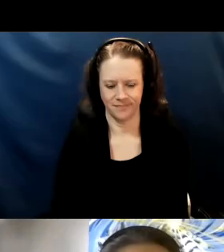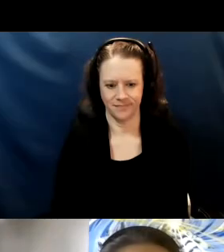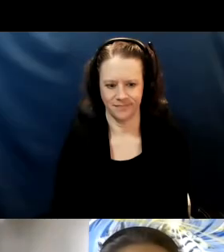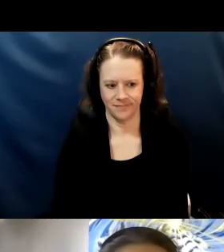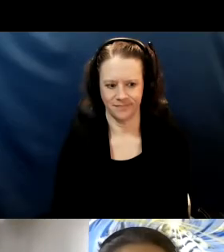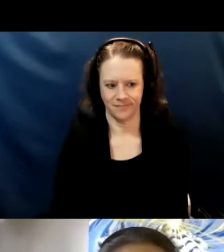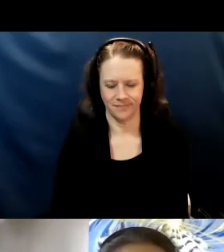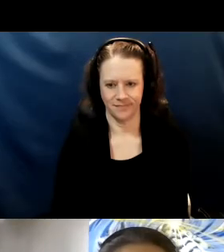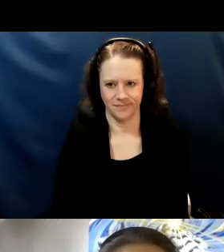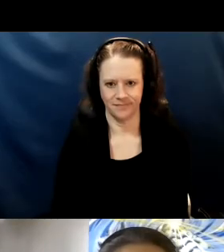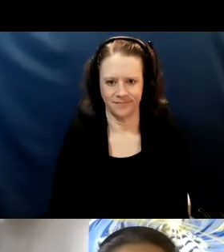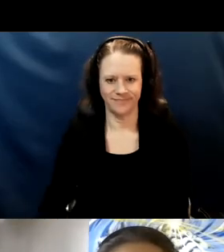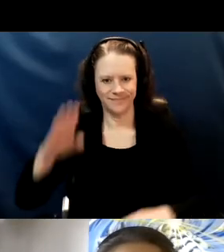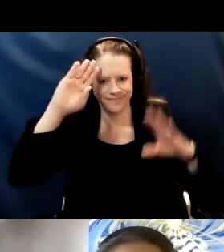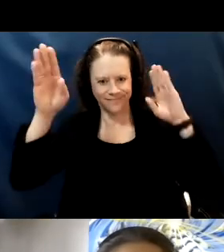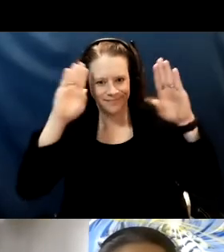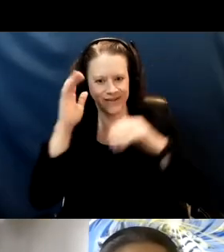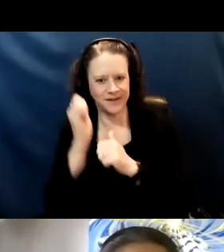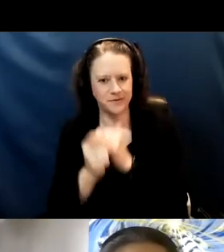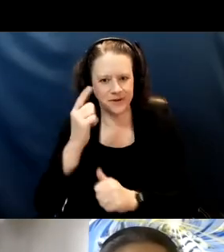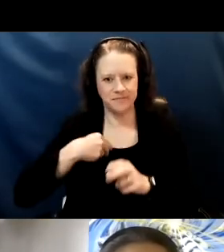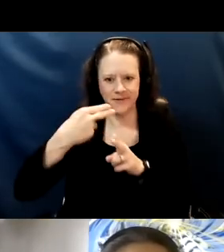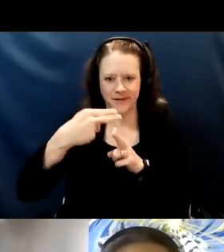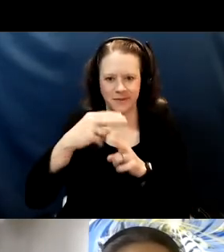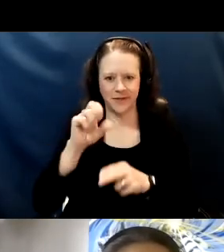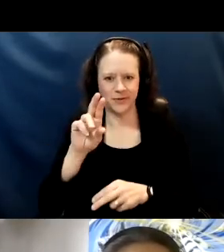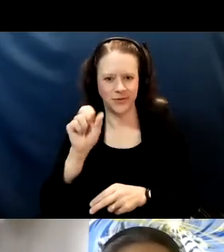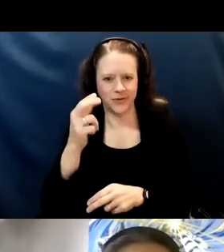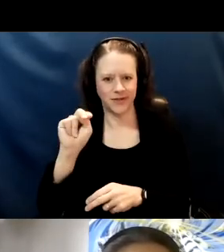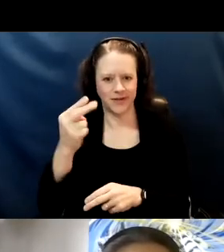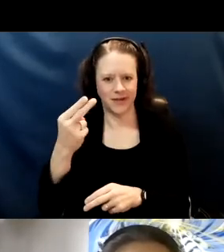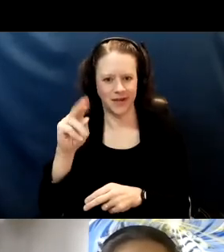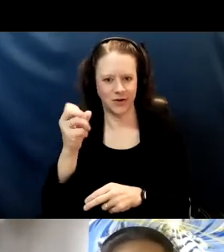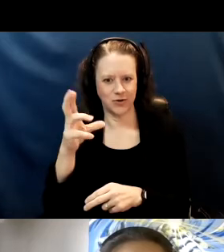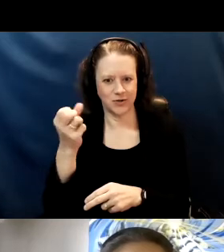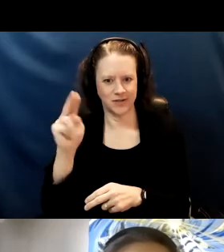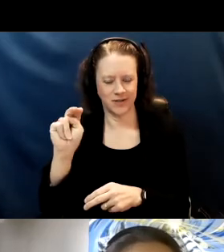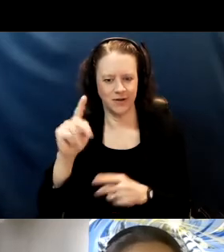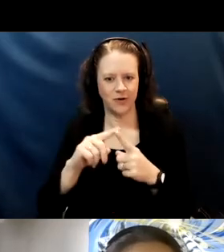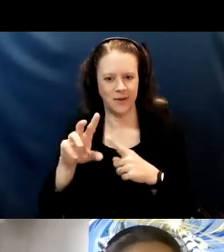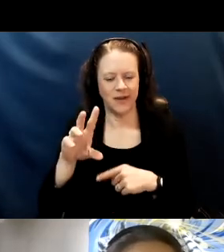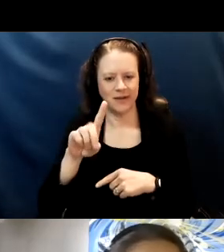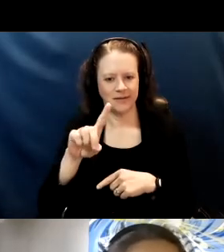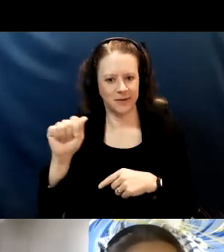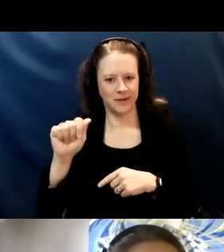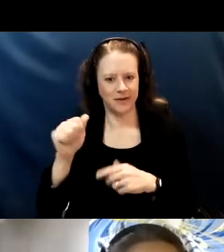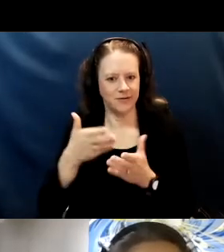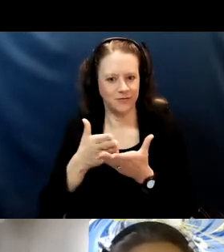[Susan] Hello everybody. This is Susan Henderson, from Disability Rights Education & Defense Fund.